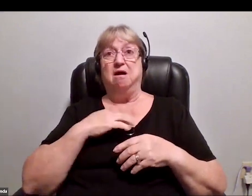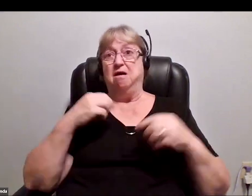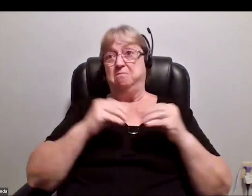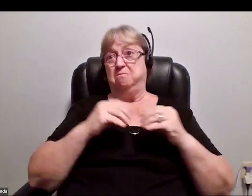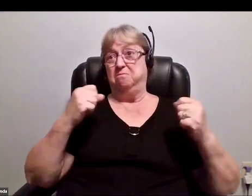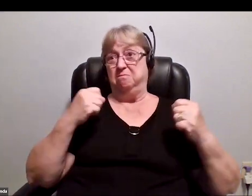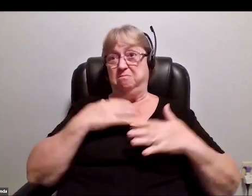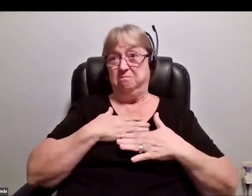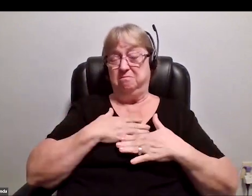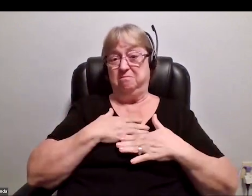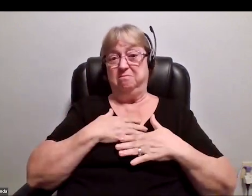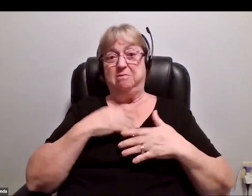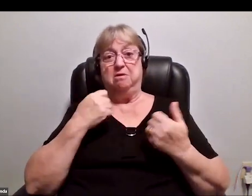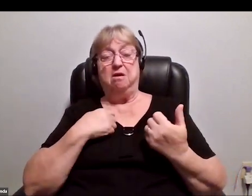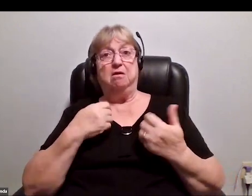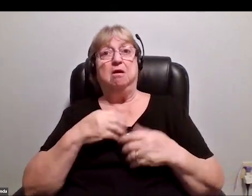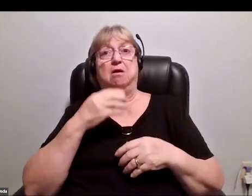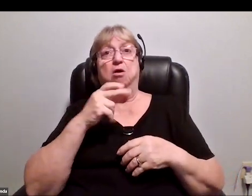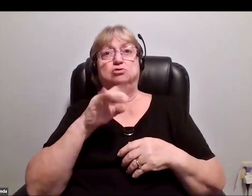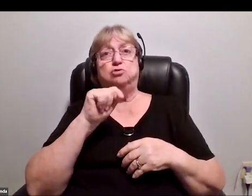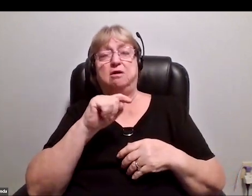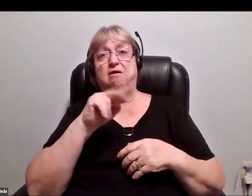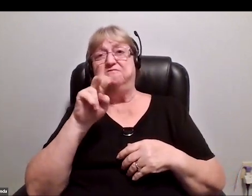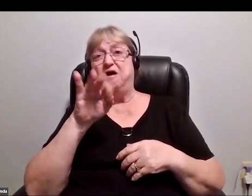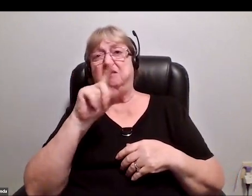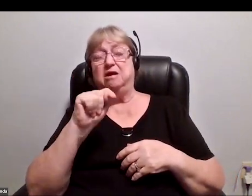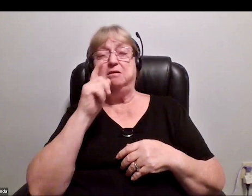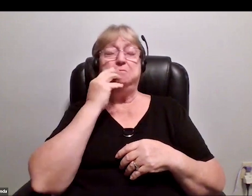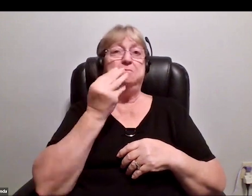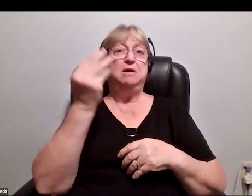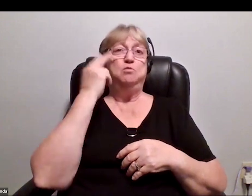Ultraviolet memory has eclipsed my life